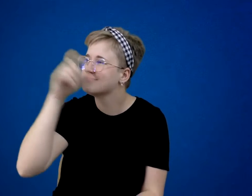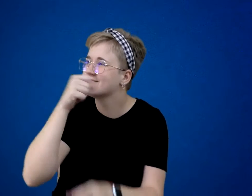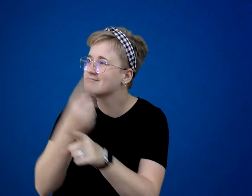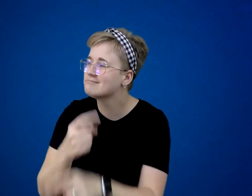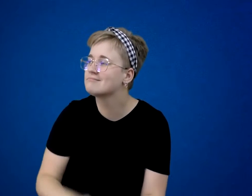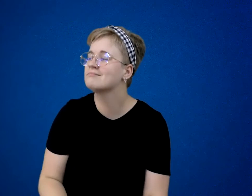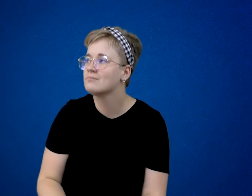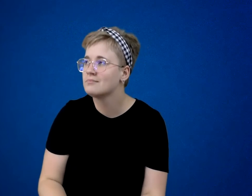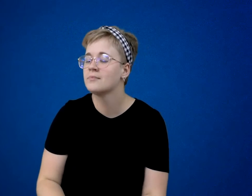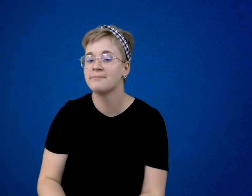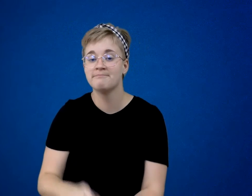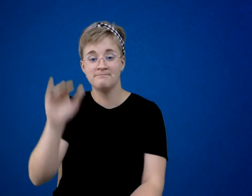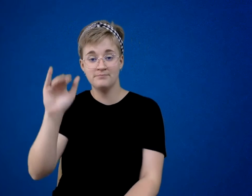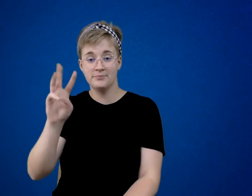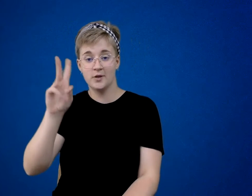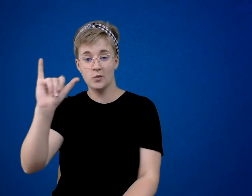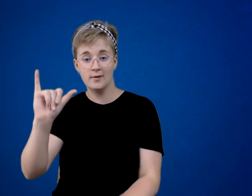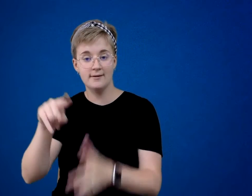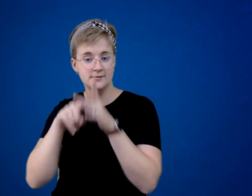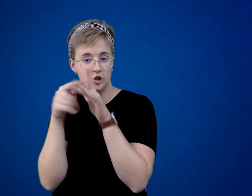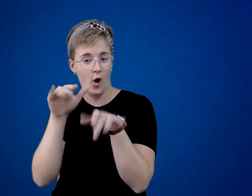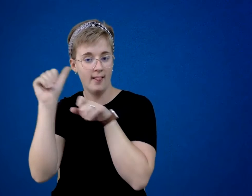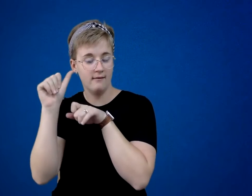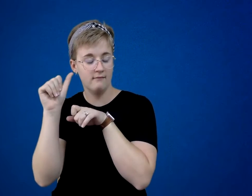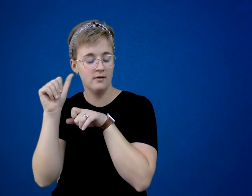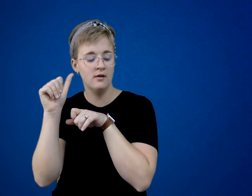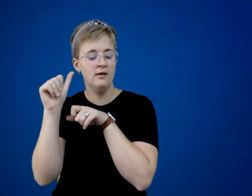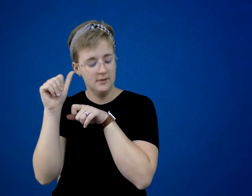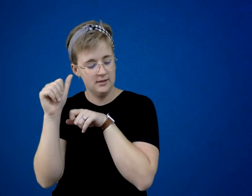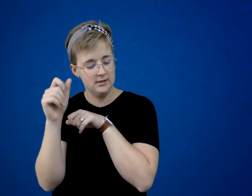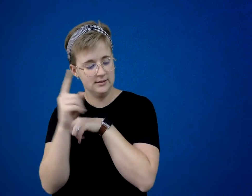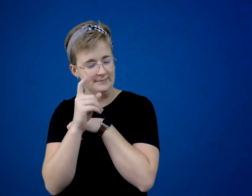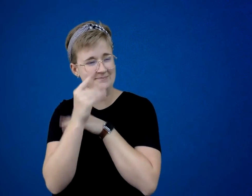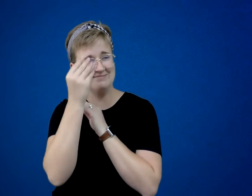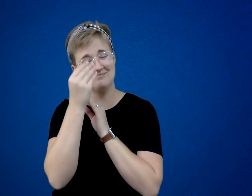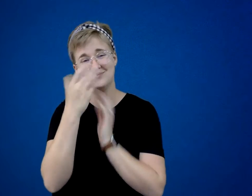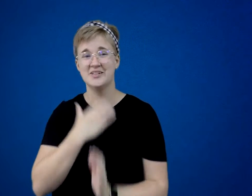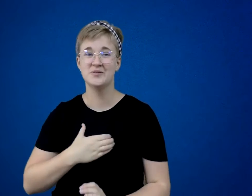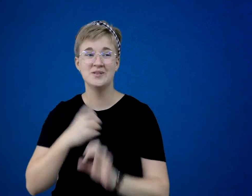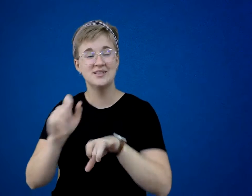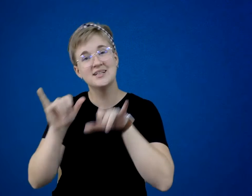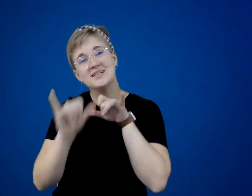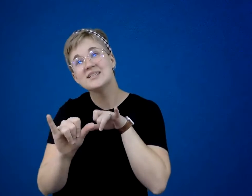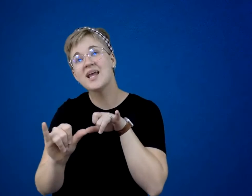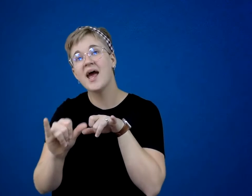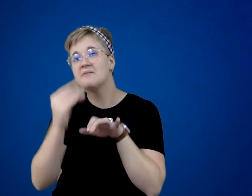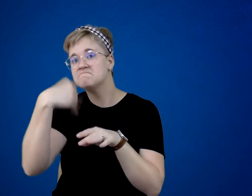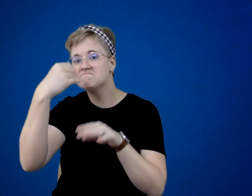Little Willy headed for the door. He sure wished he could stay and have some of that cinnamon cake Doc Smith was baking